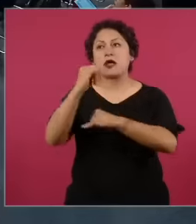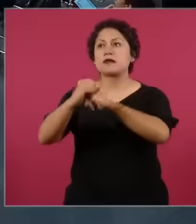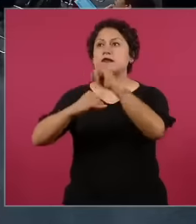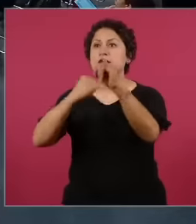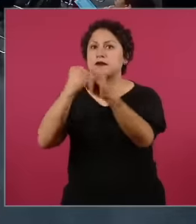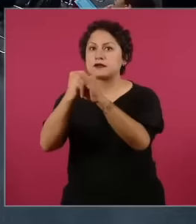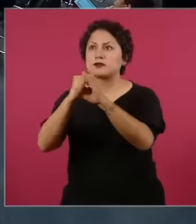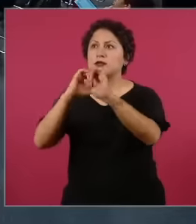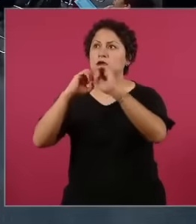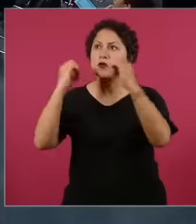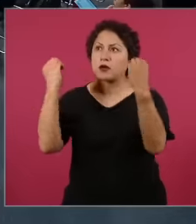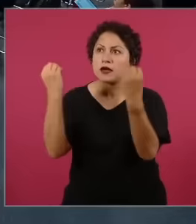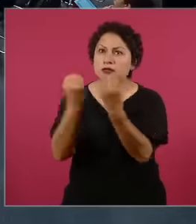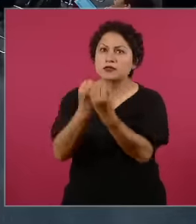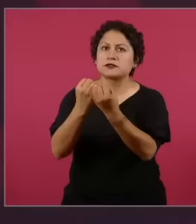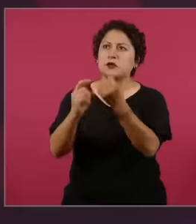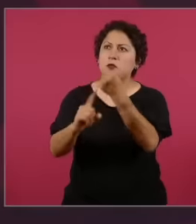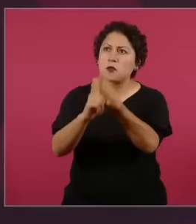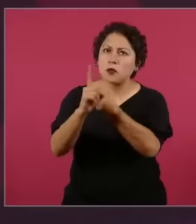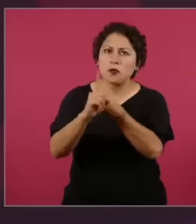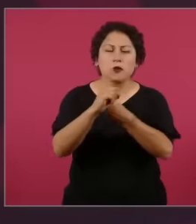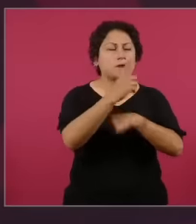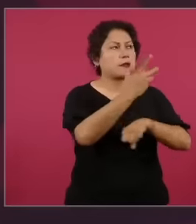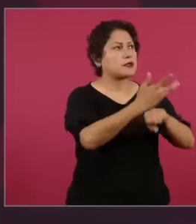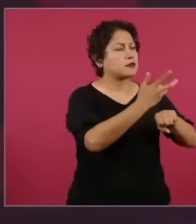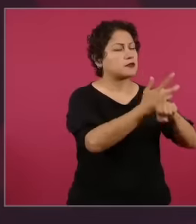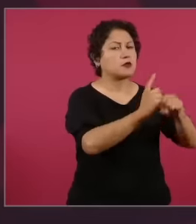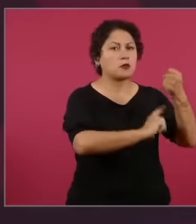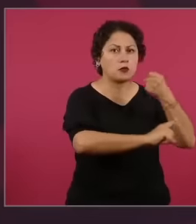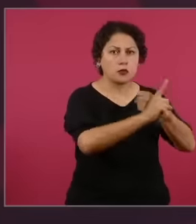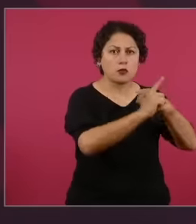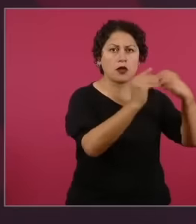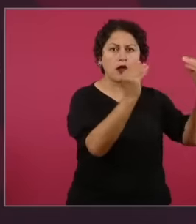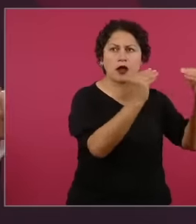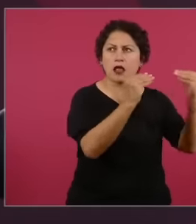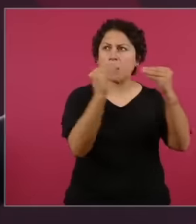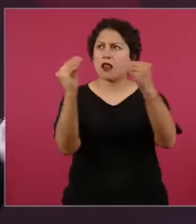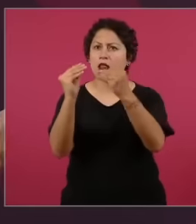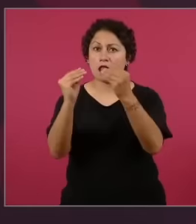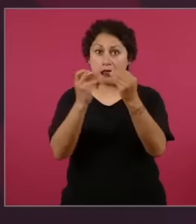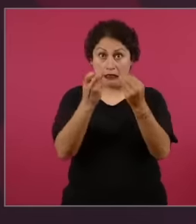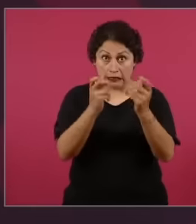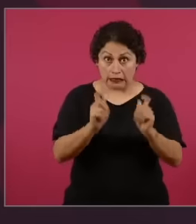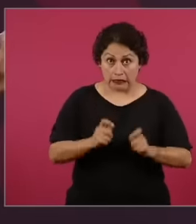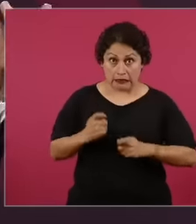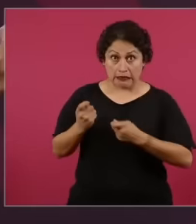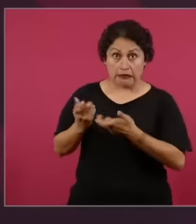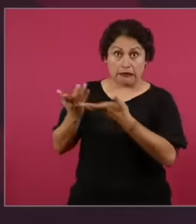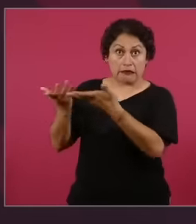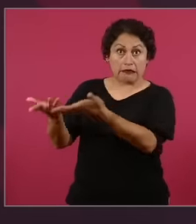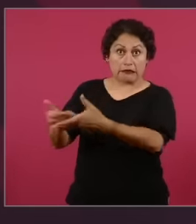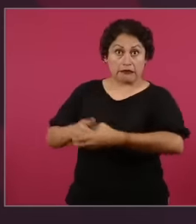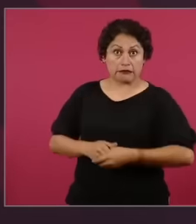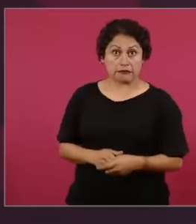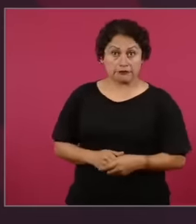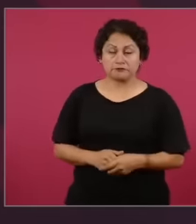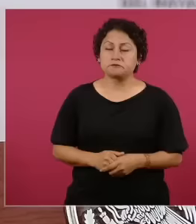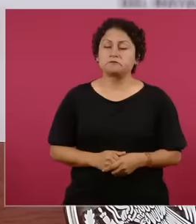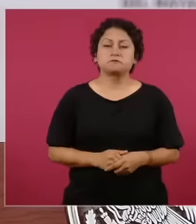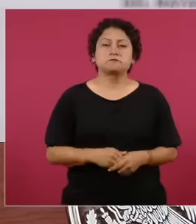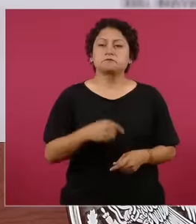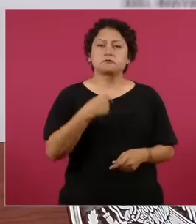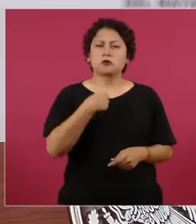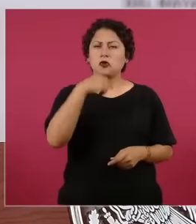think not and they are also in their right in a democracy we all have the right to demonstrate